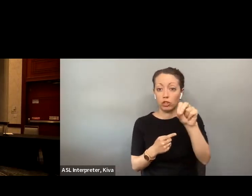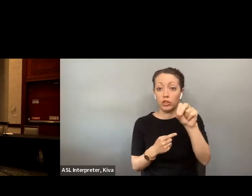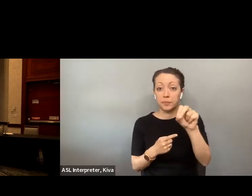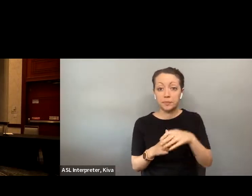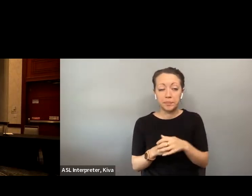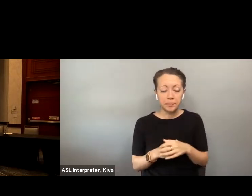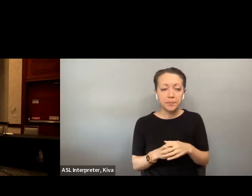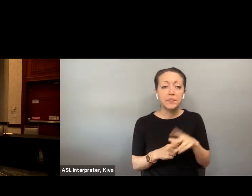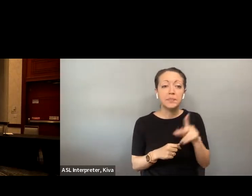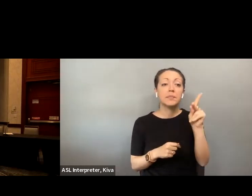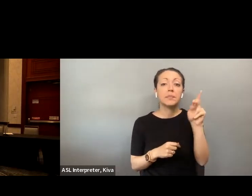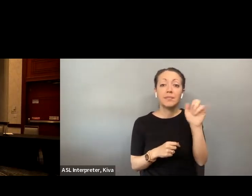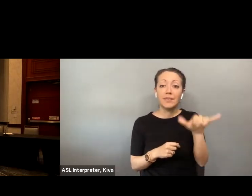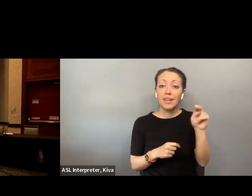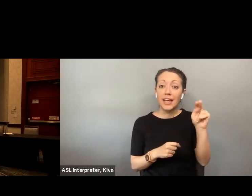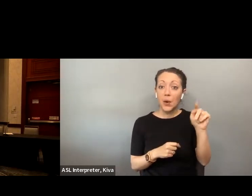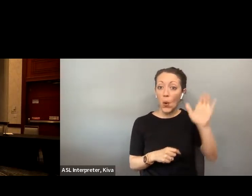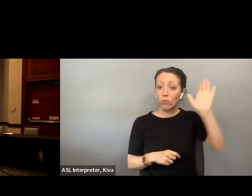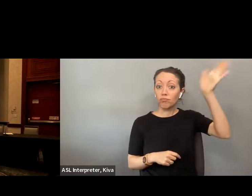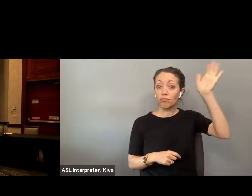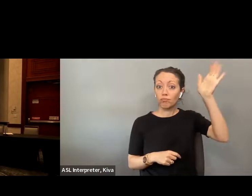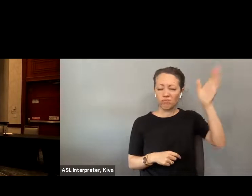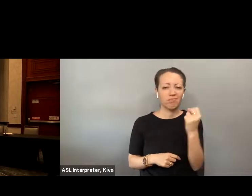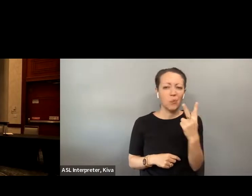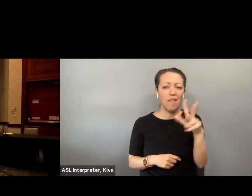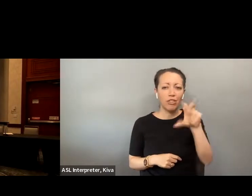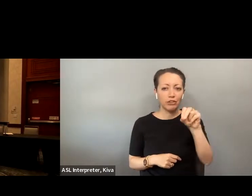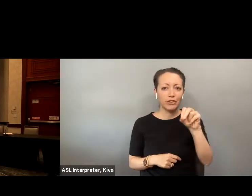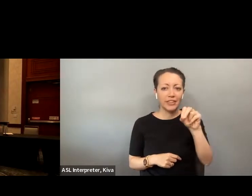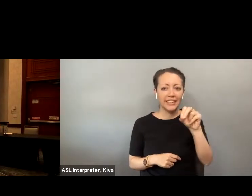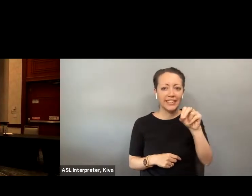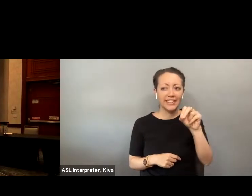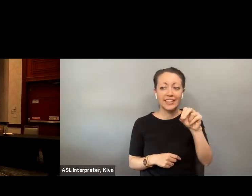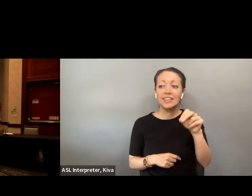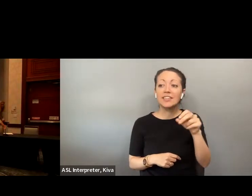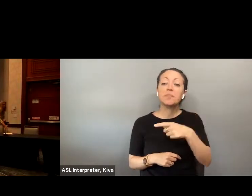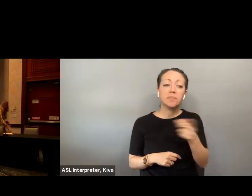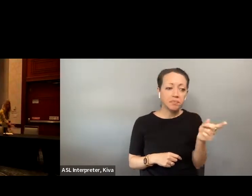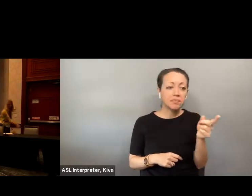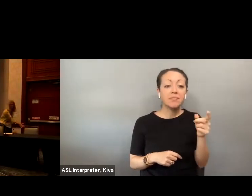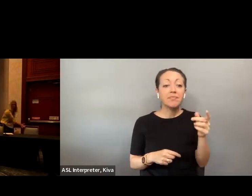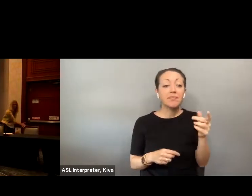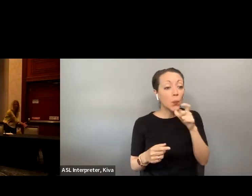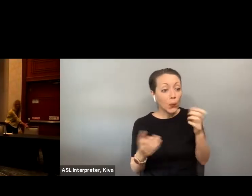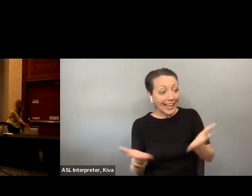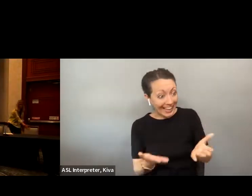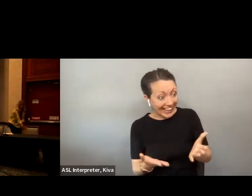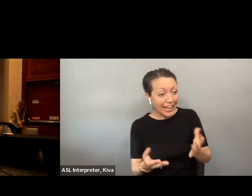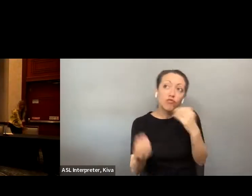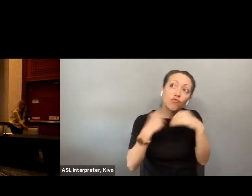sorry during the summit, and there will be a break lunch between 12 o 5 and 1230. between The keynote speaker will be introduced at 1230 Pm.